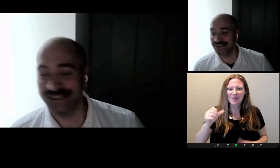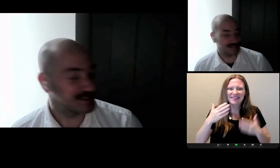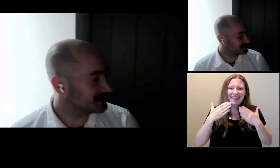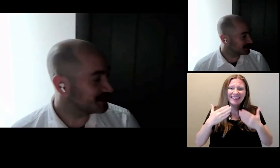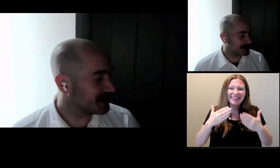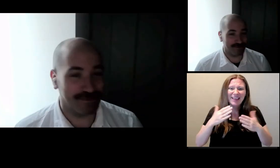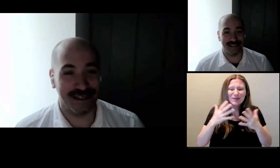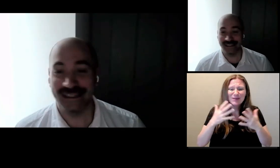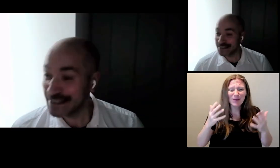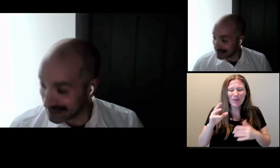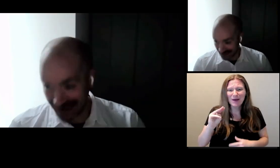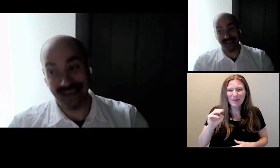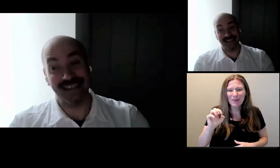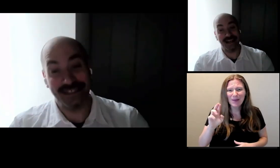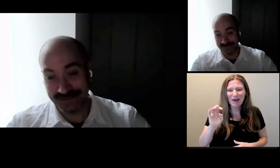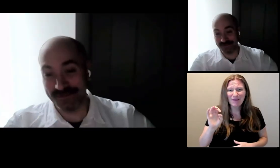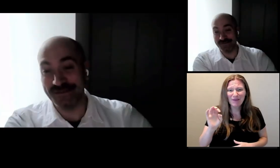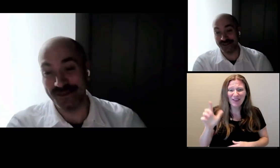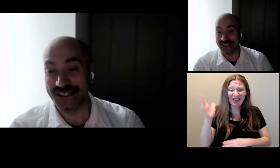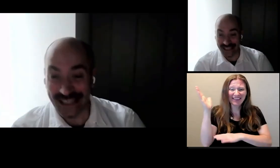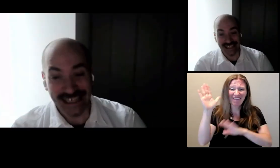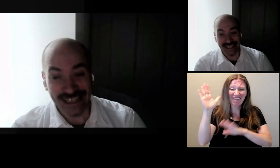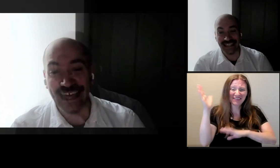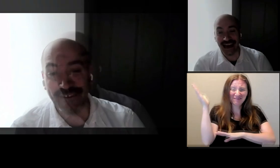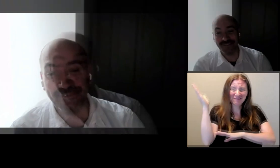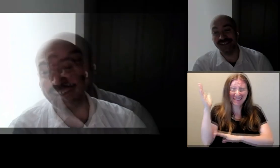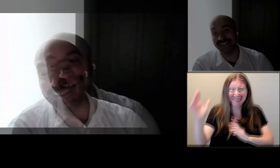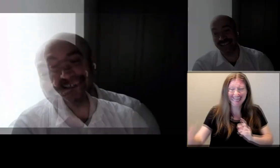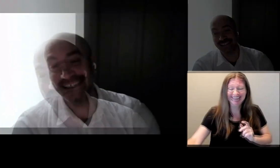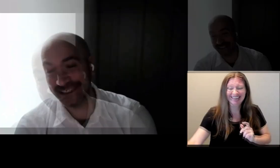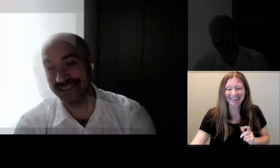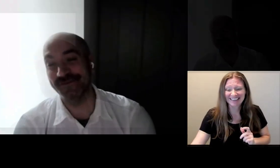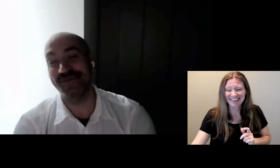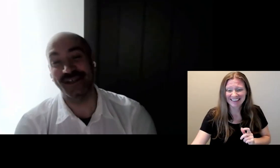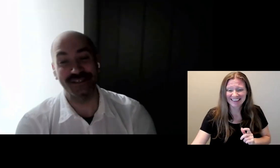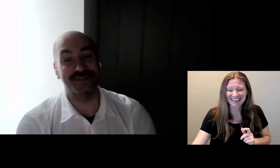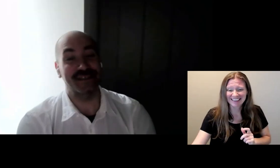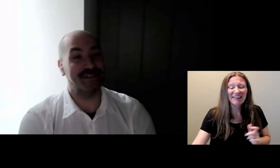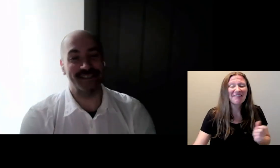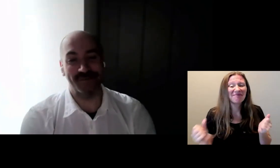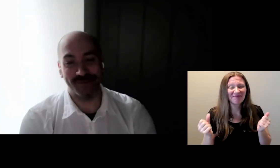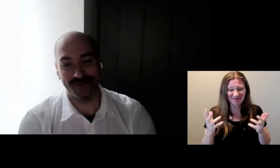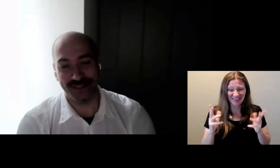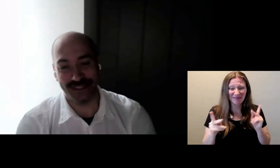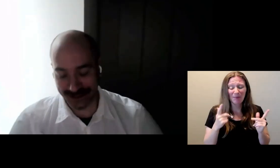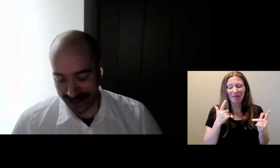And you had me and lots of people laughing with some of your illustrative examples.